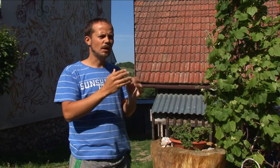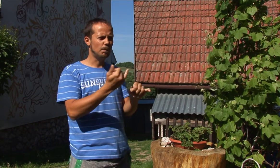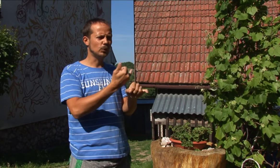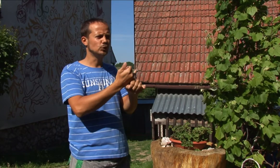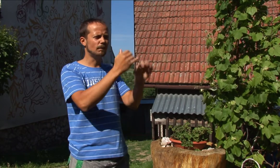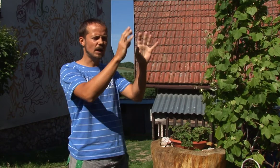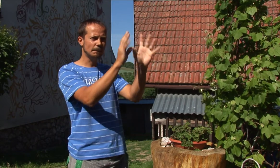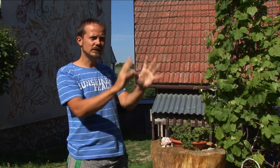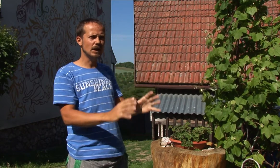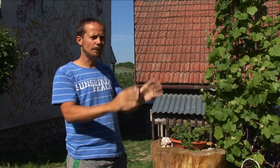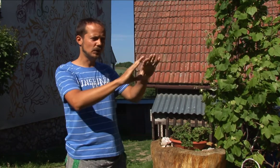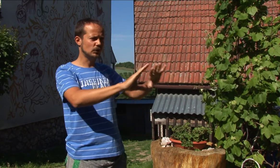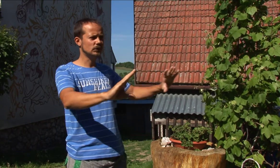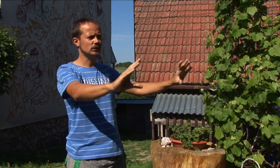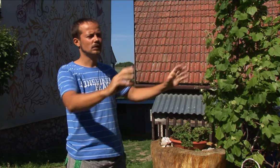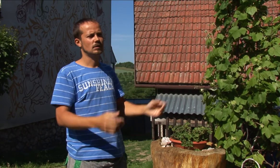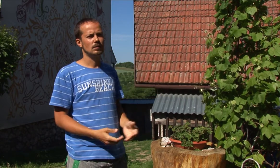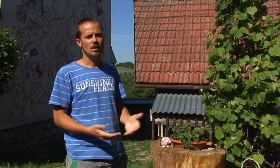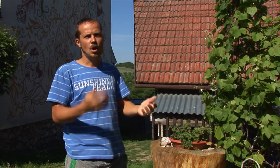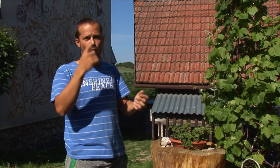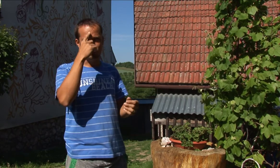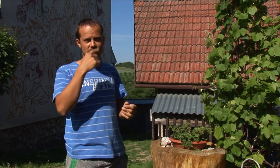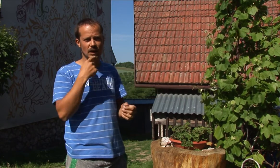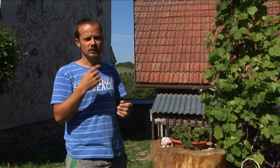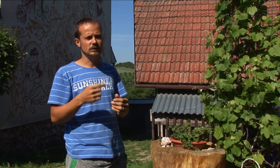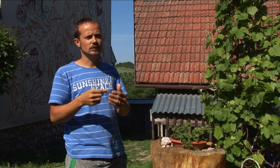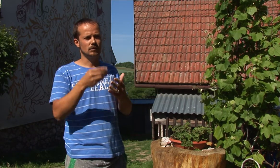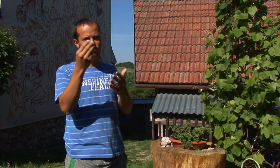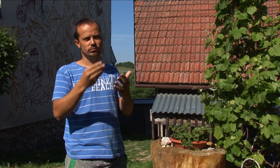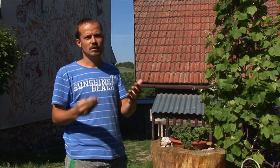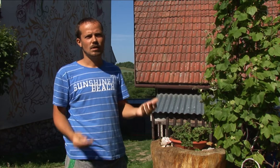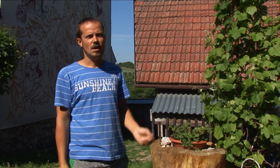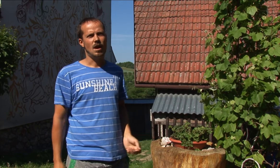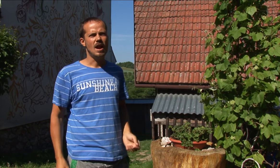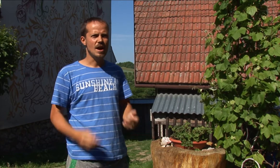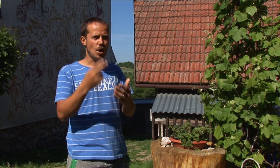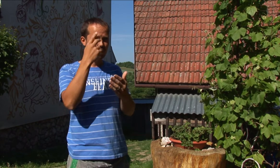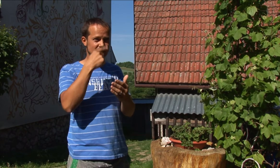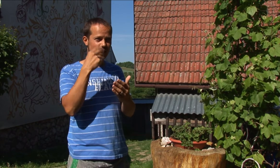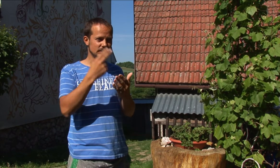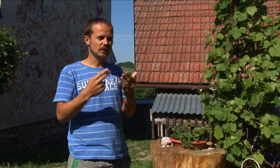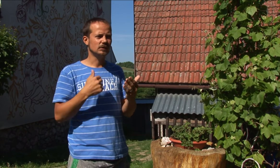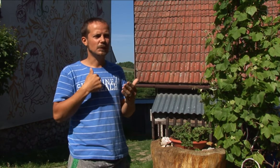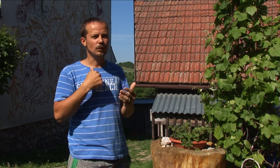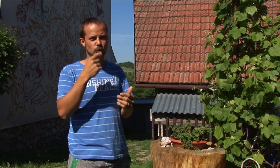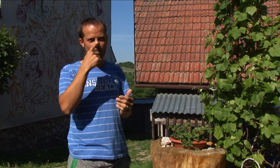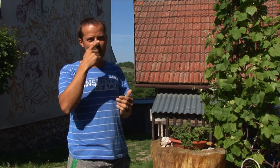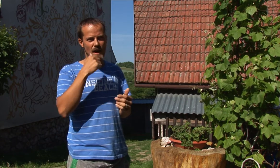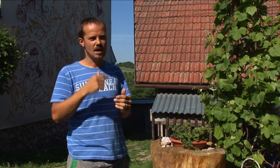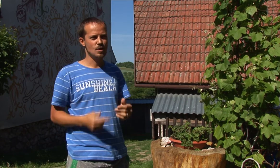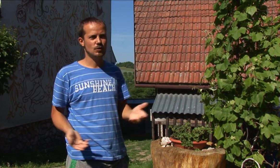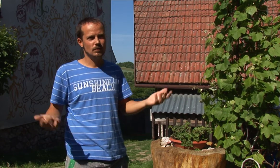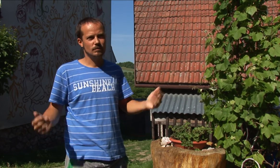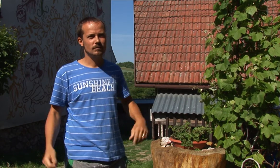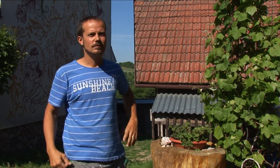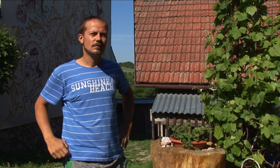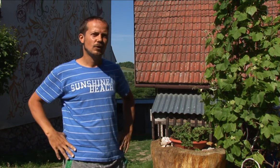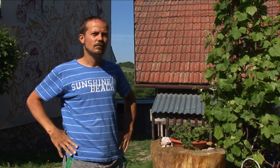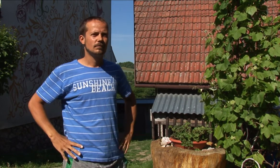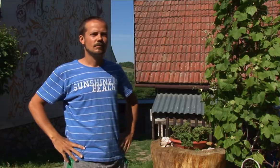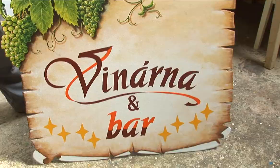Also artistic pictures. But not so many of them.